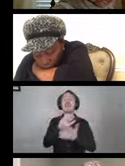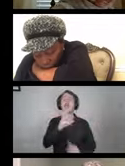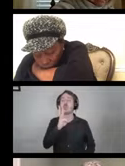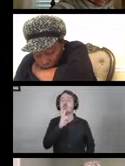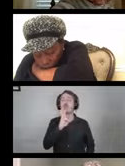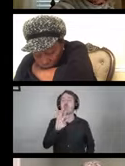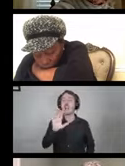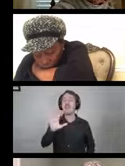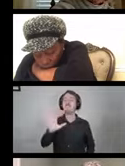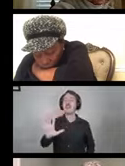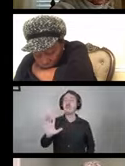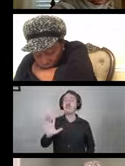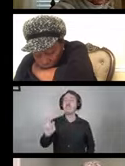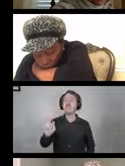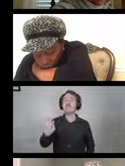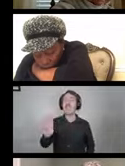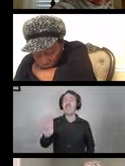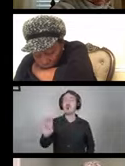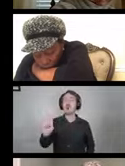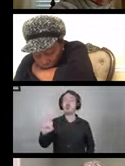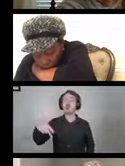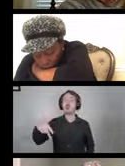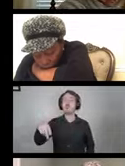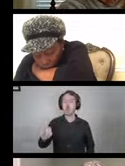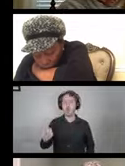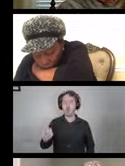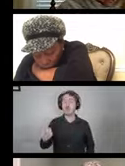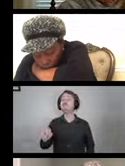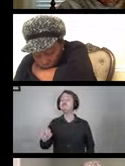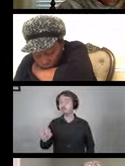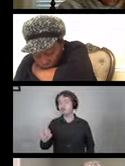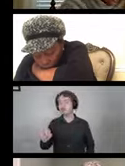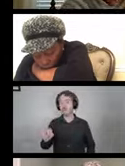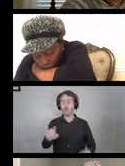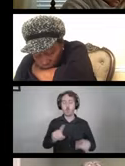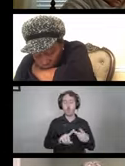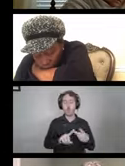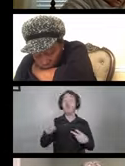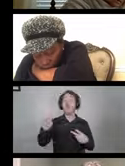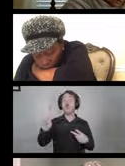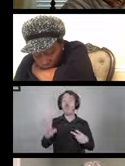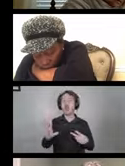or a 1/3 of a cup of 5.25-8.25% bleach